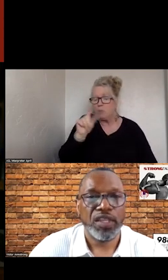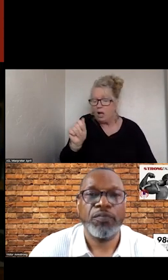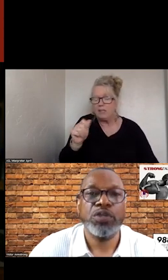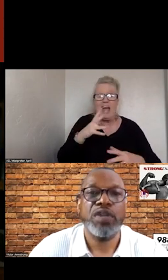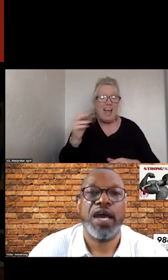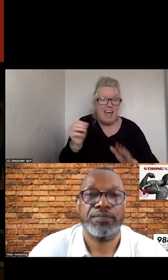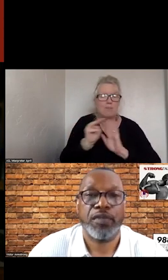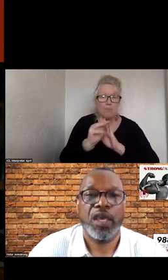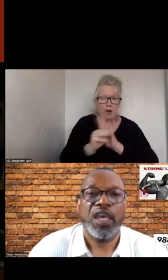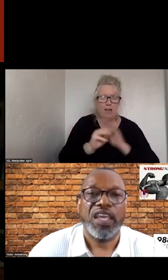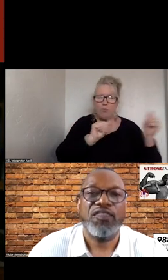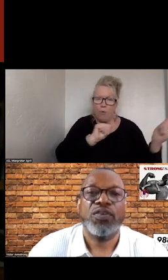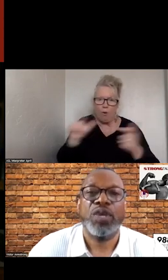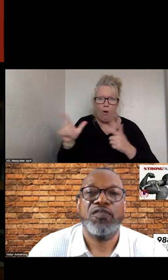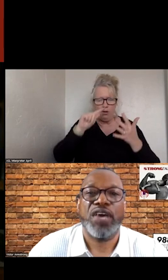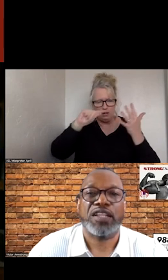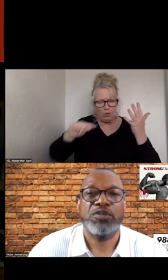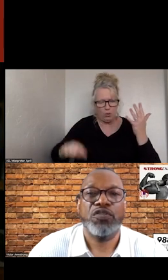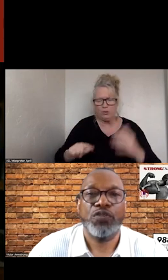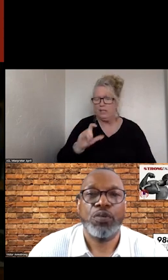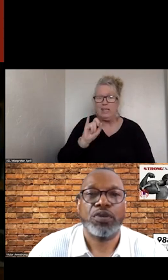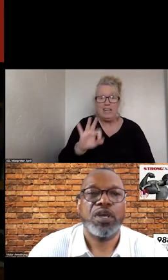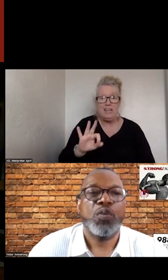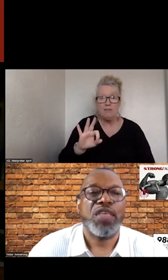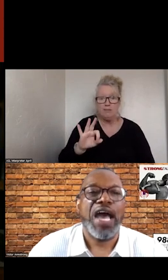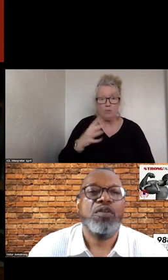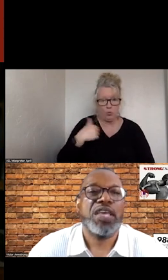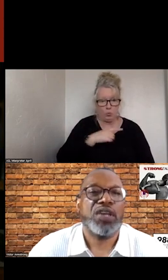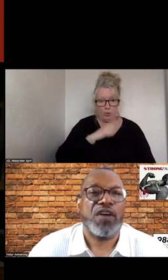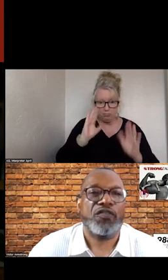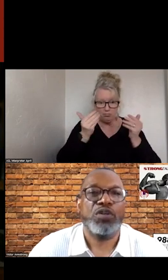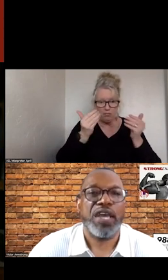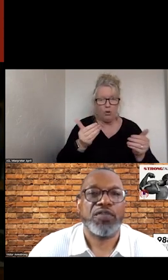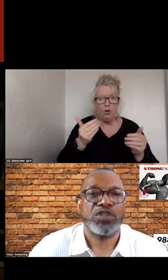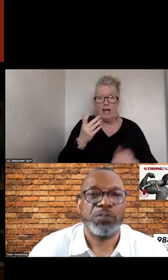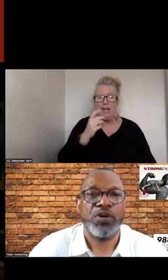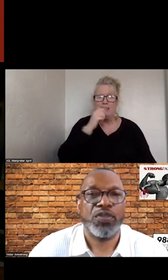IF WE MOVE FORWARD WITHOUT GIVING THE FULL EFFORT TO SUPPORT